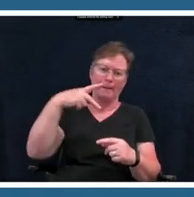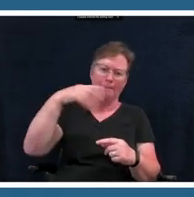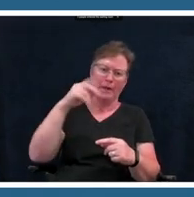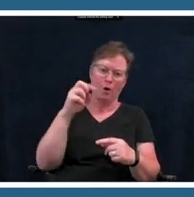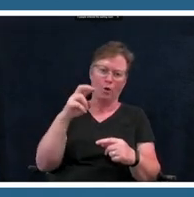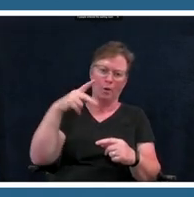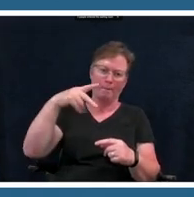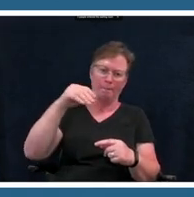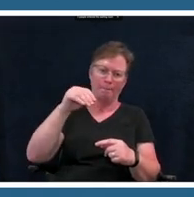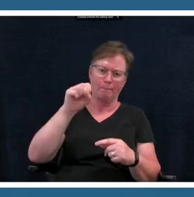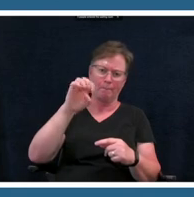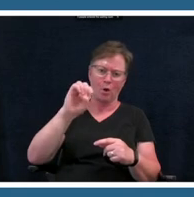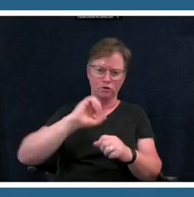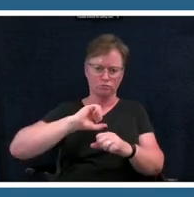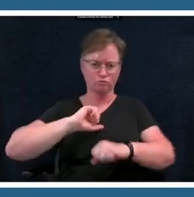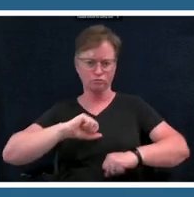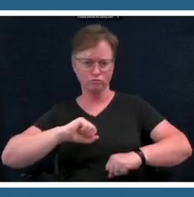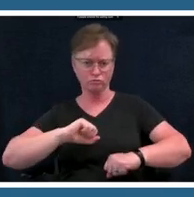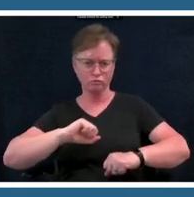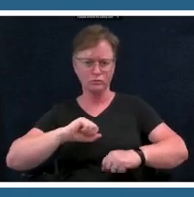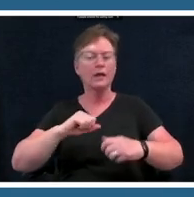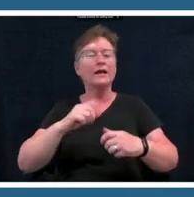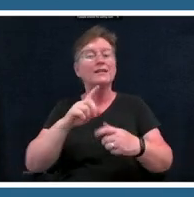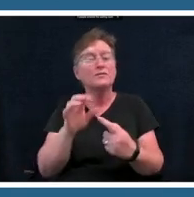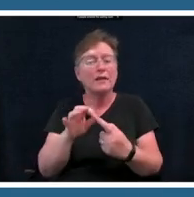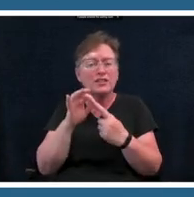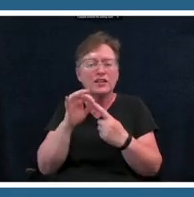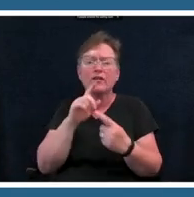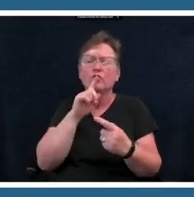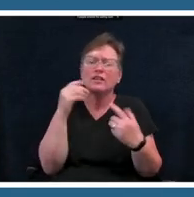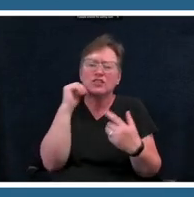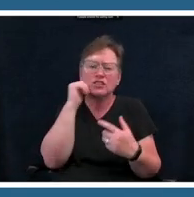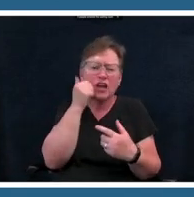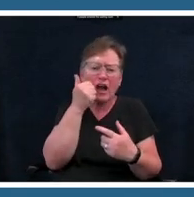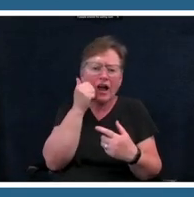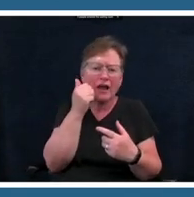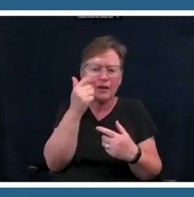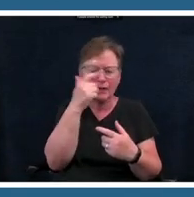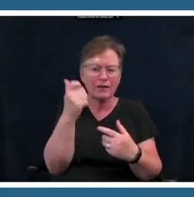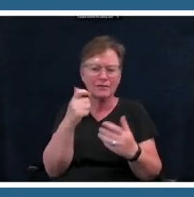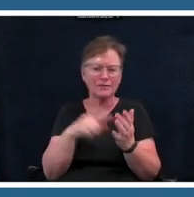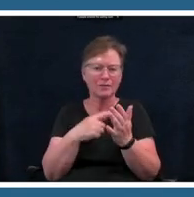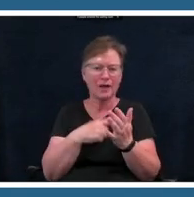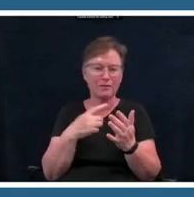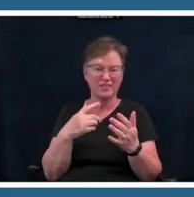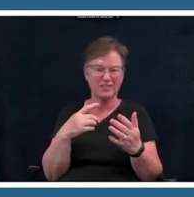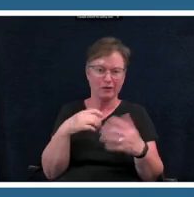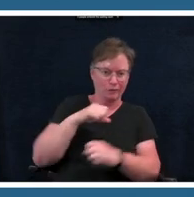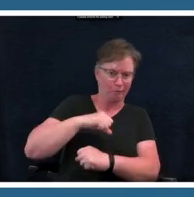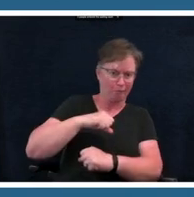shy in that one-on-one situation because who doesn't feel goofy doing a power